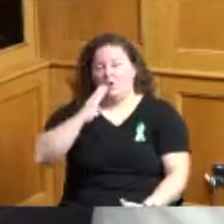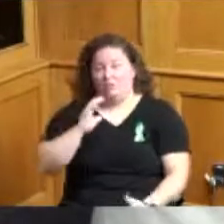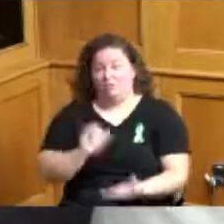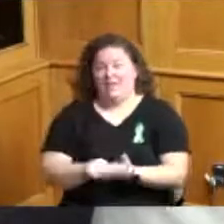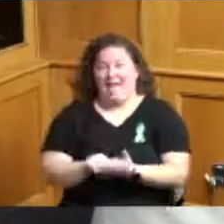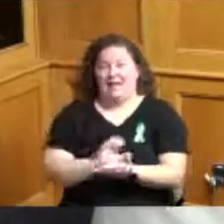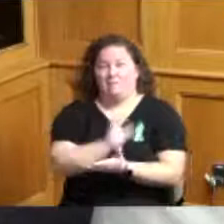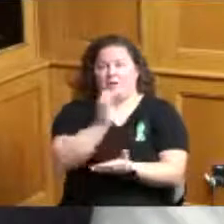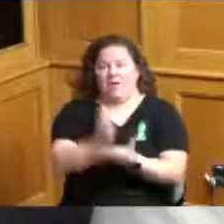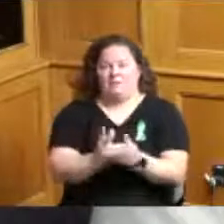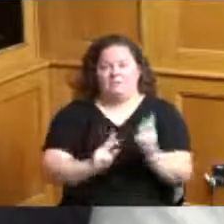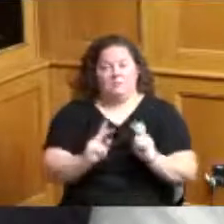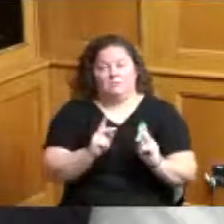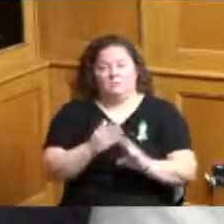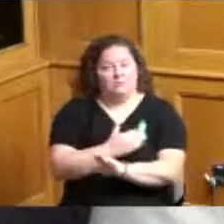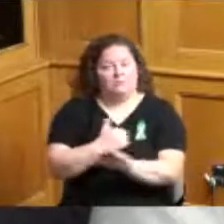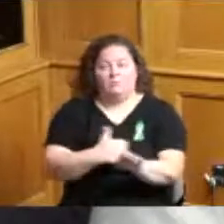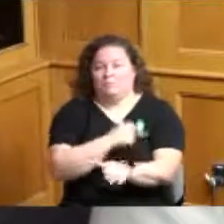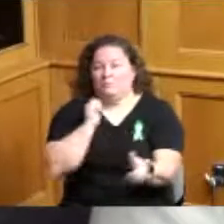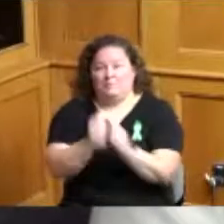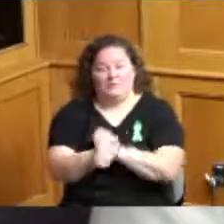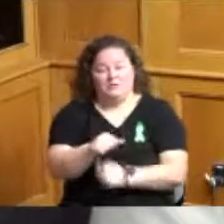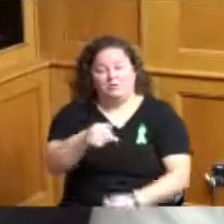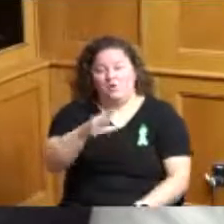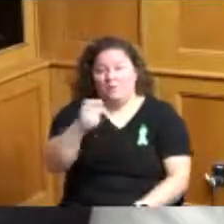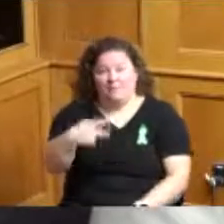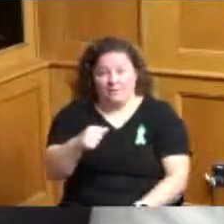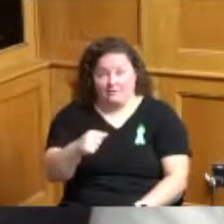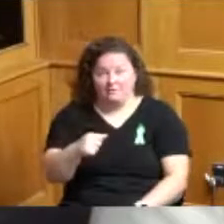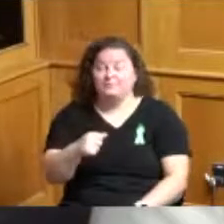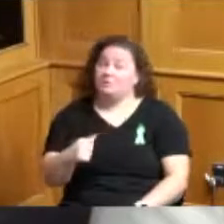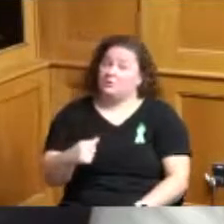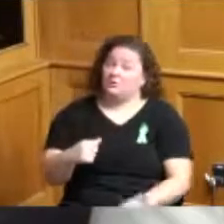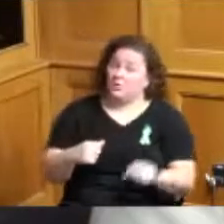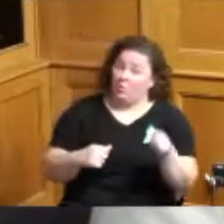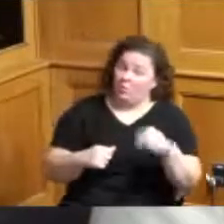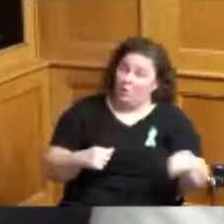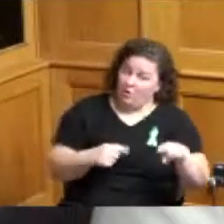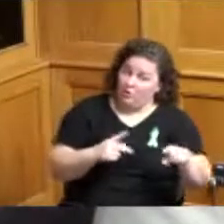thinking these folks are helped over here and we're trying to add some new people to be helped